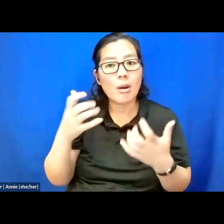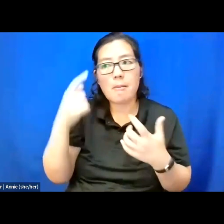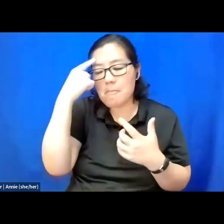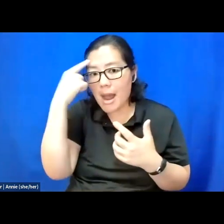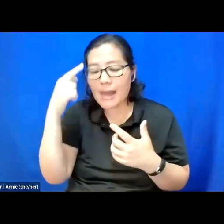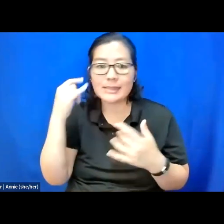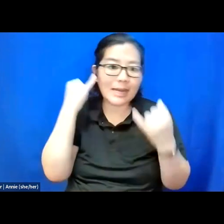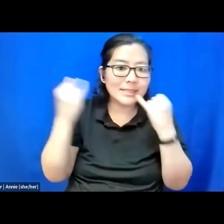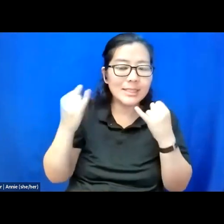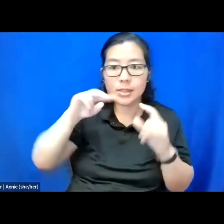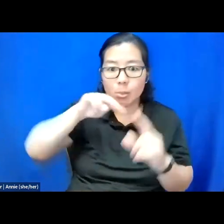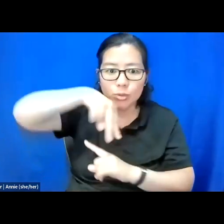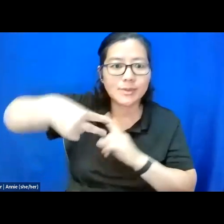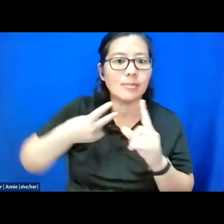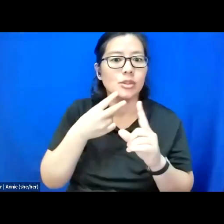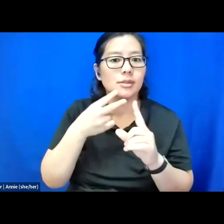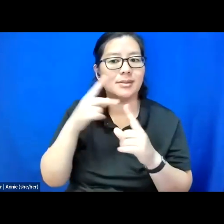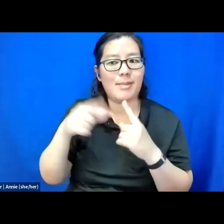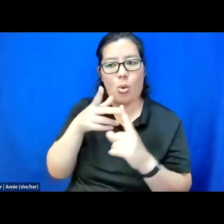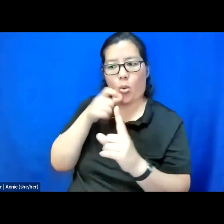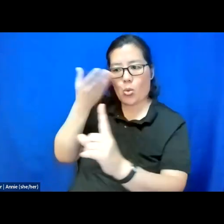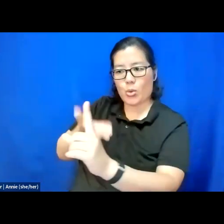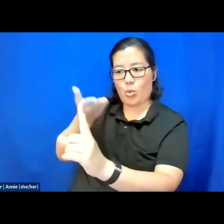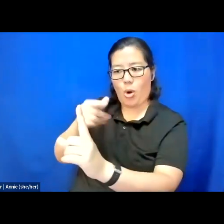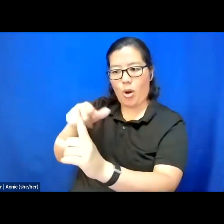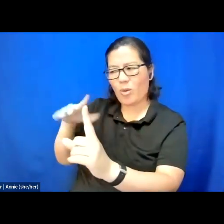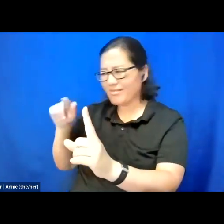and narratives around who you are to change in your lifetime.